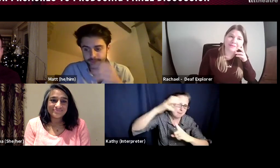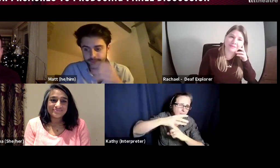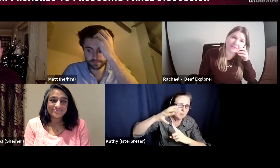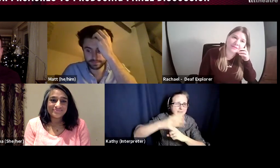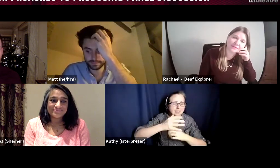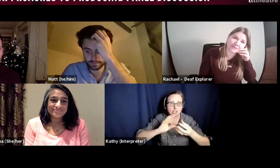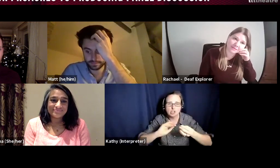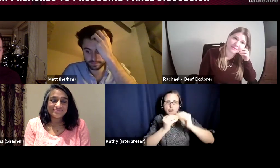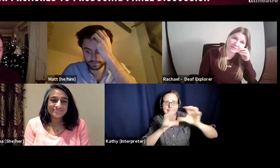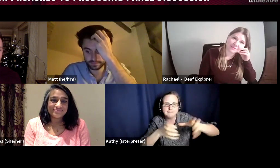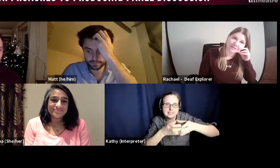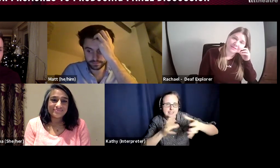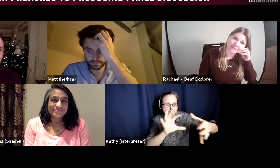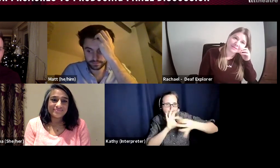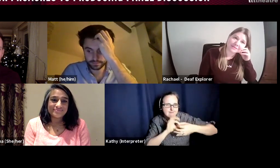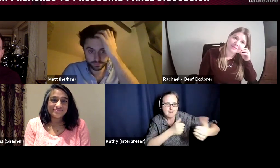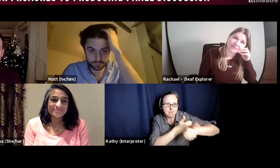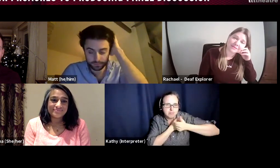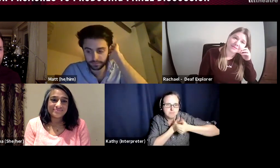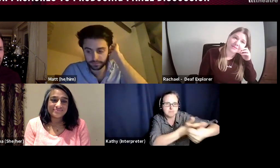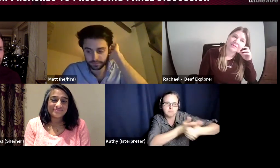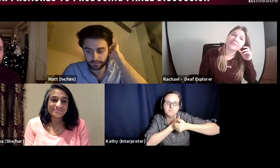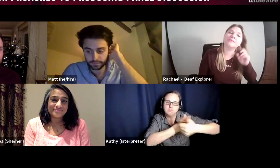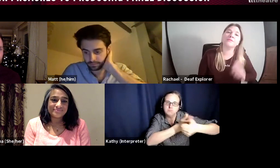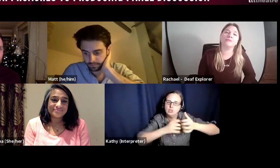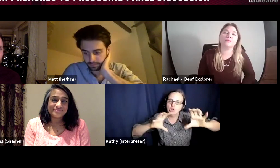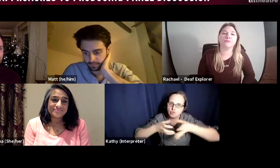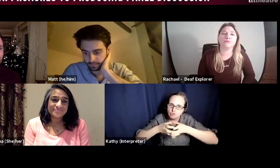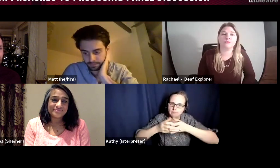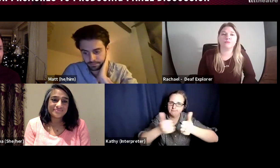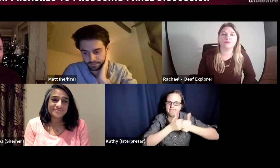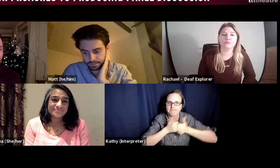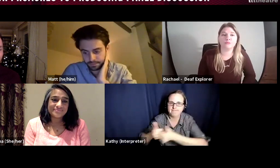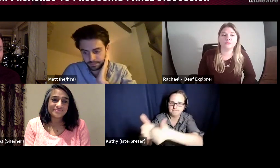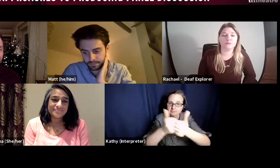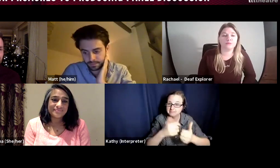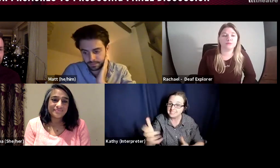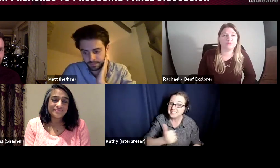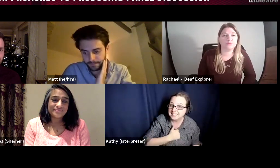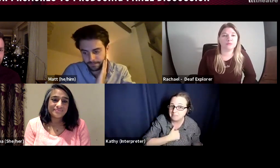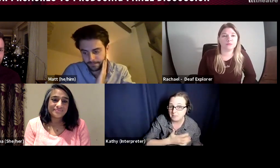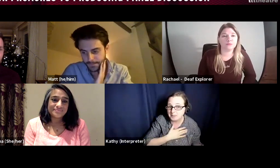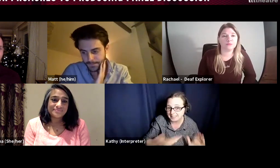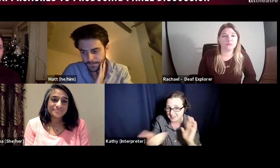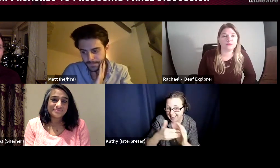to get a show on, and it's a group effort. Deepa? You have anything to add on that? After my garbled